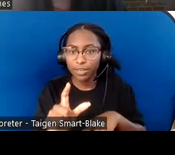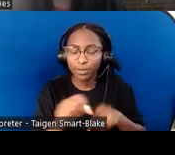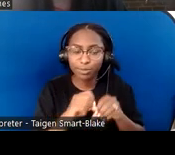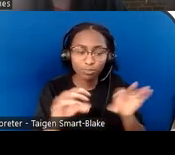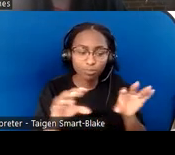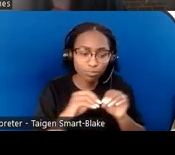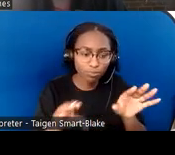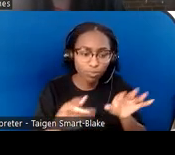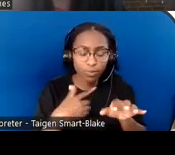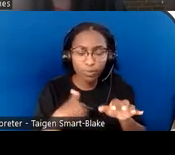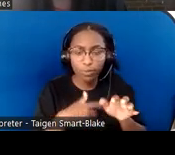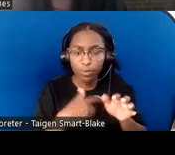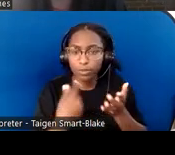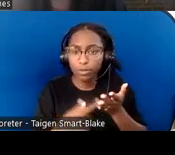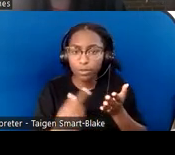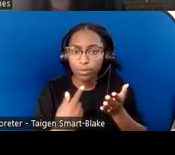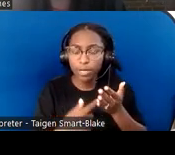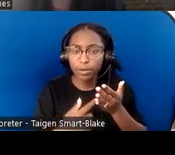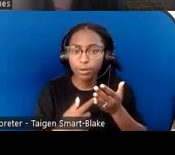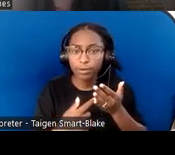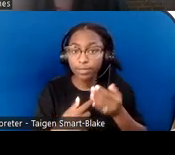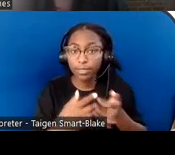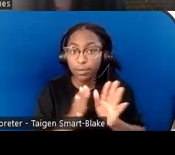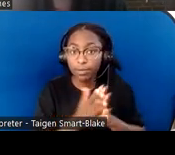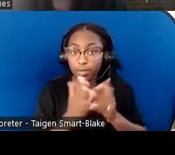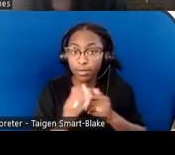the upcoming book clubs and when this event is ready.